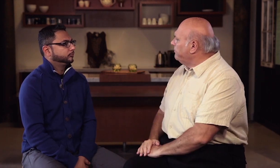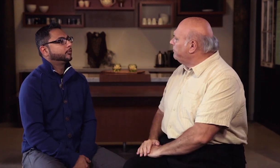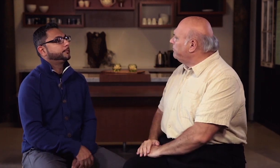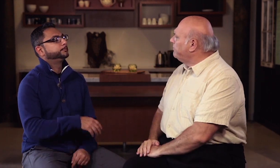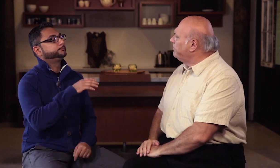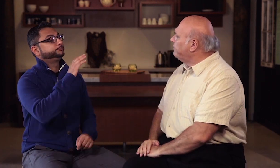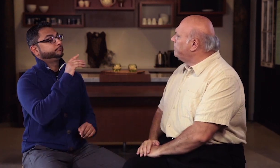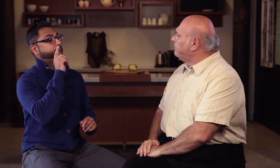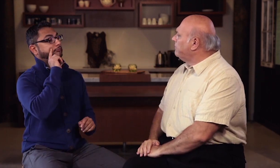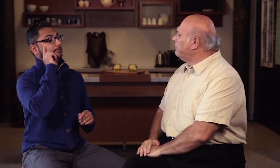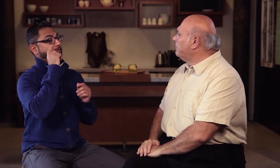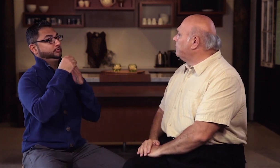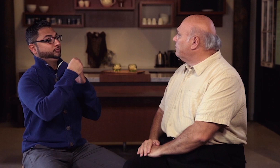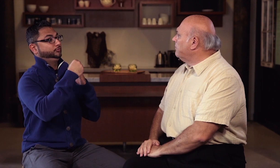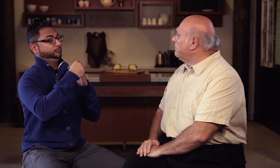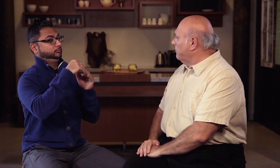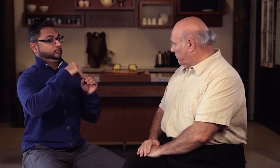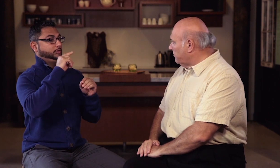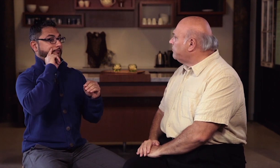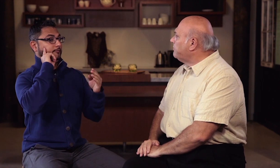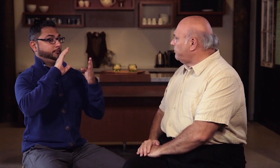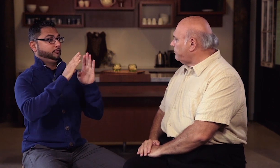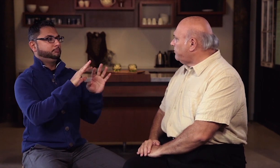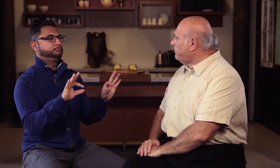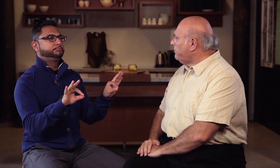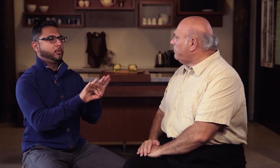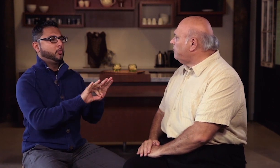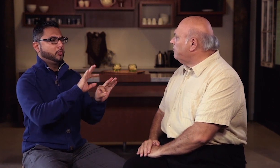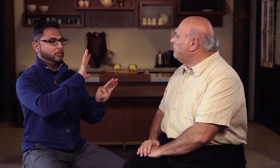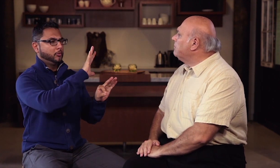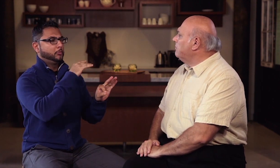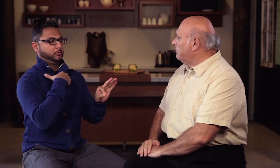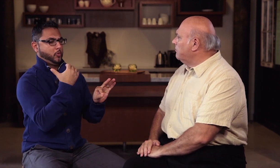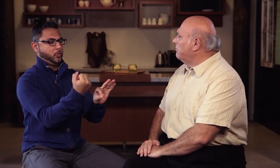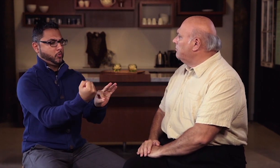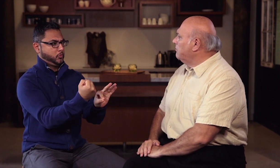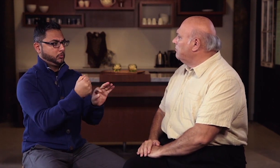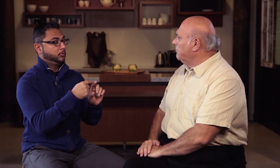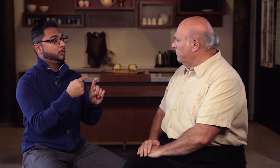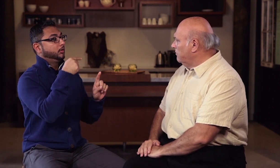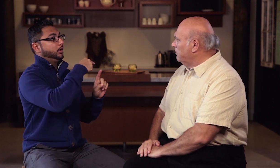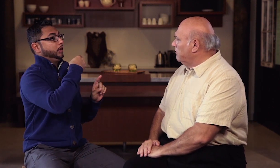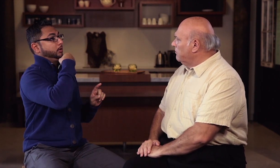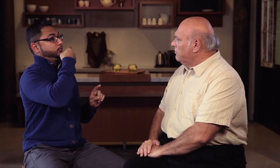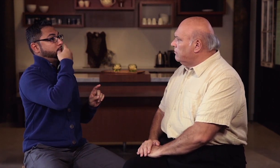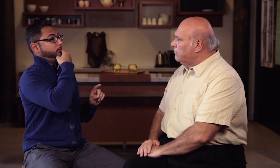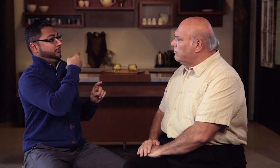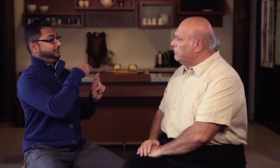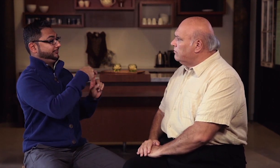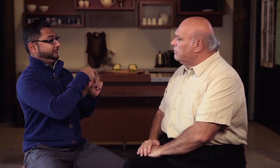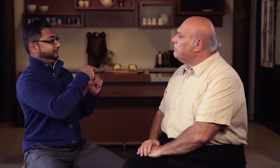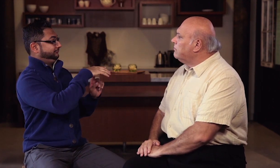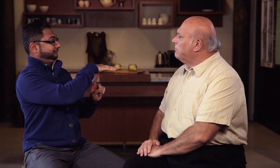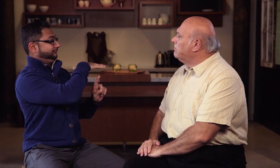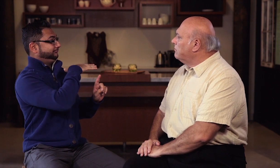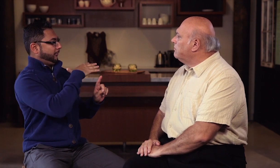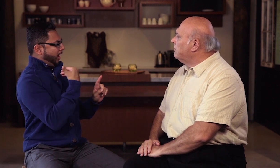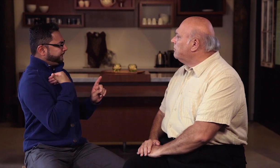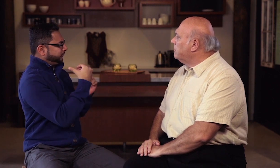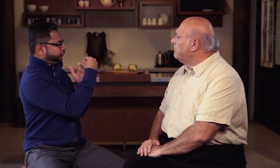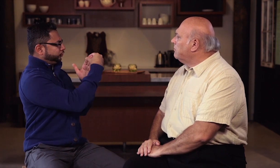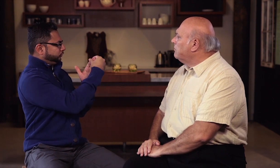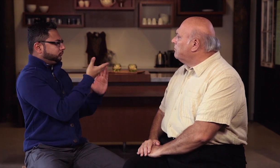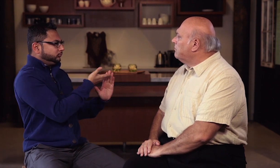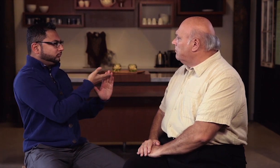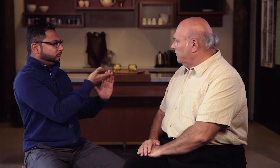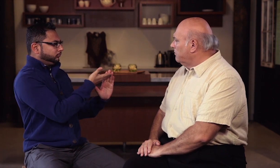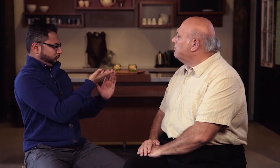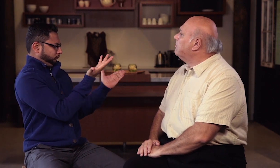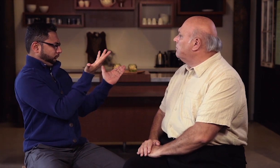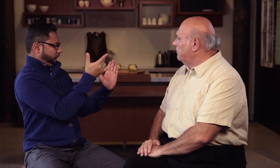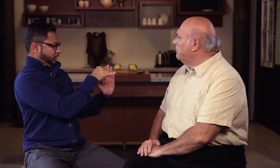Deaf Leaders in deaf communities is essential. If you look at hearing people, if they can lead,